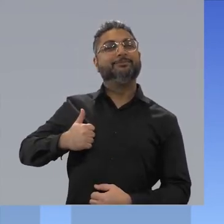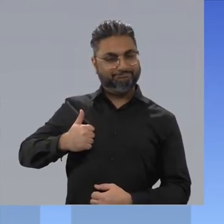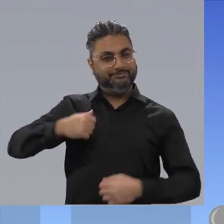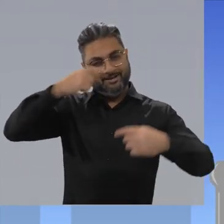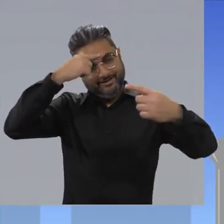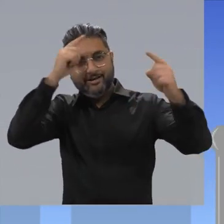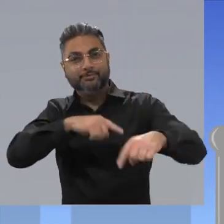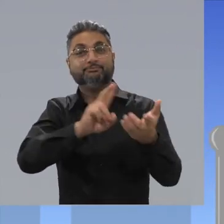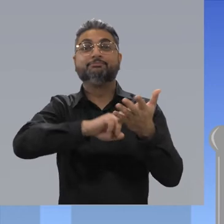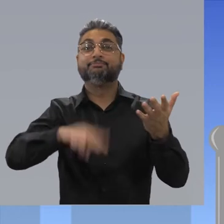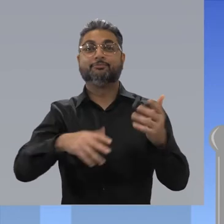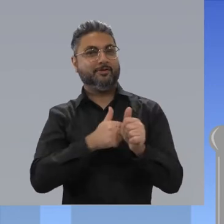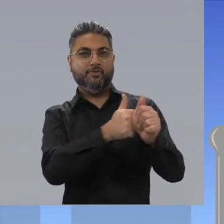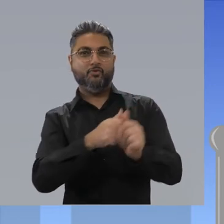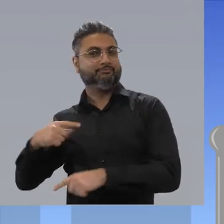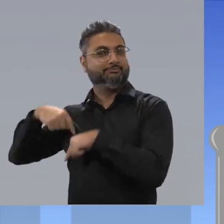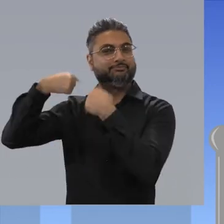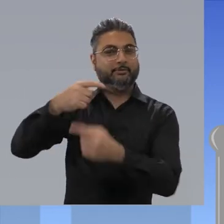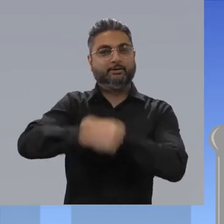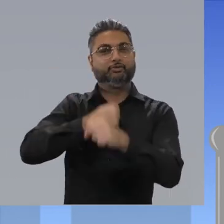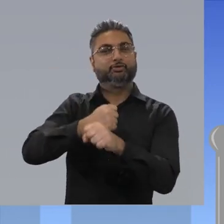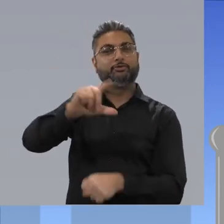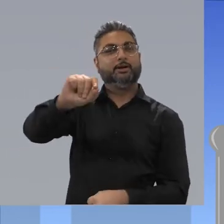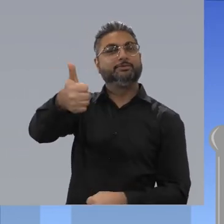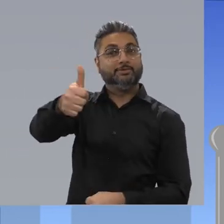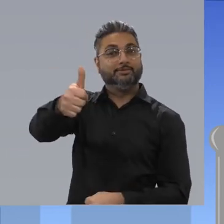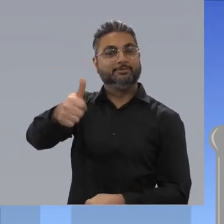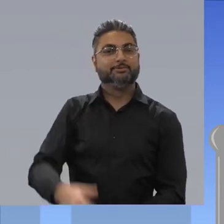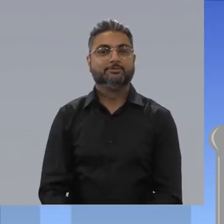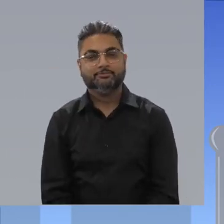Canada agreed to follow the Convention in 2010.